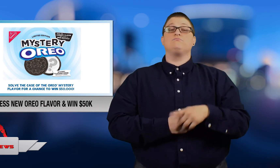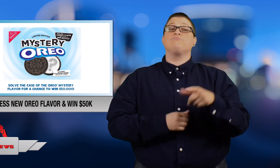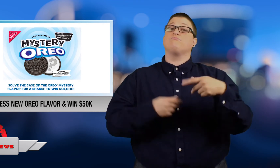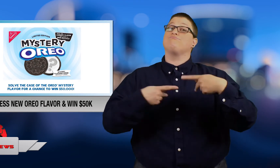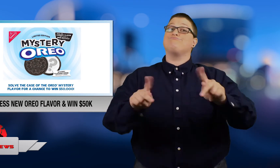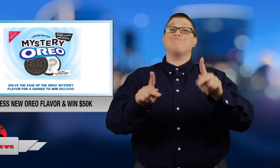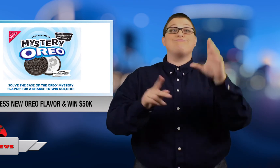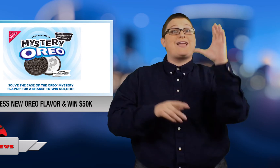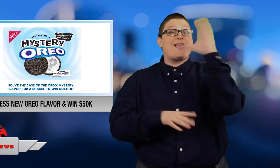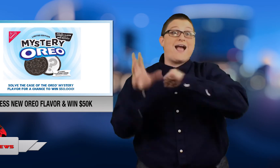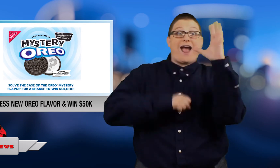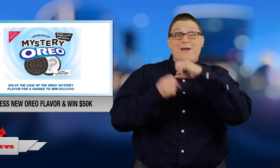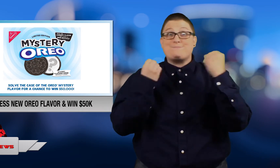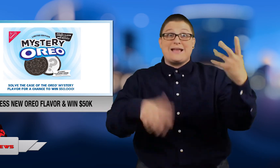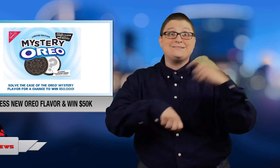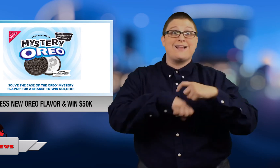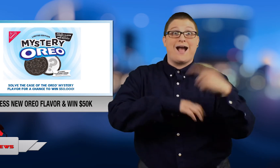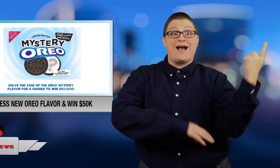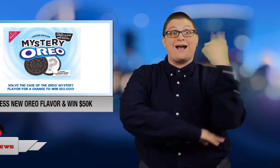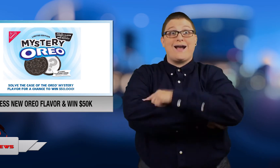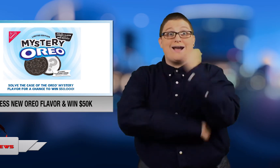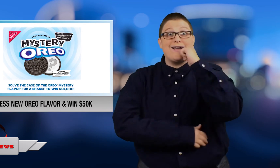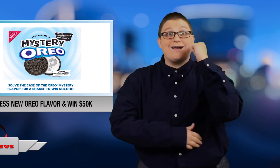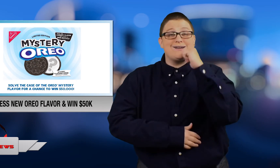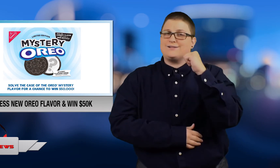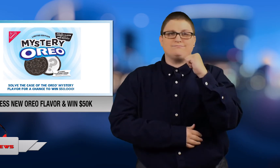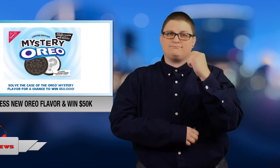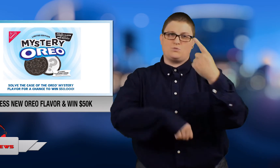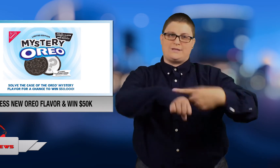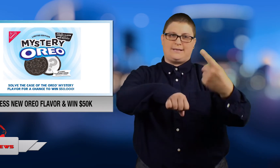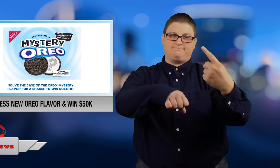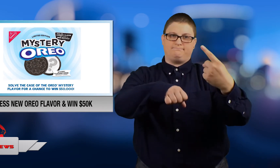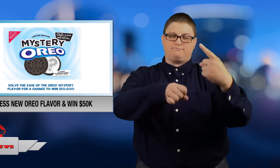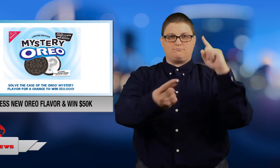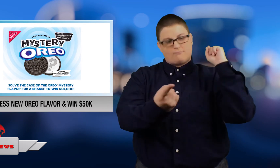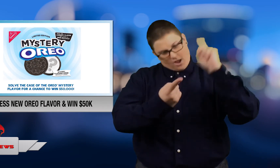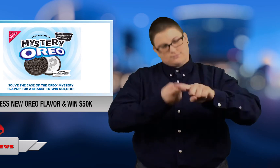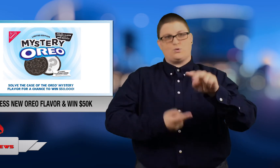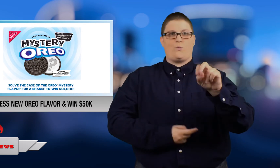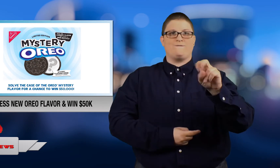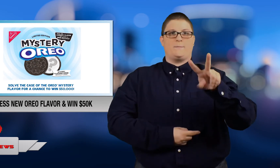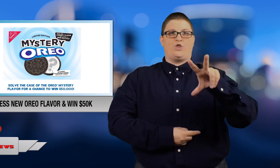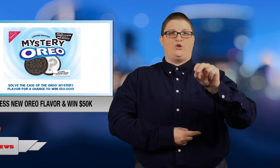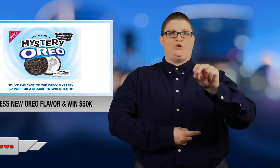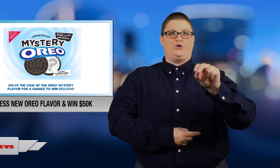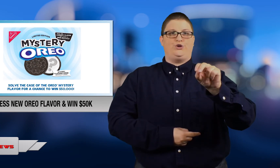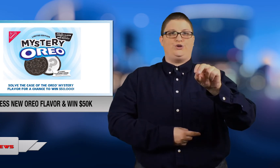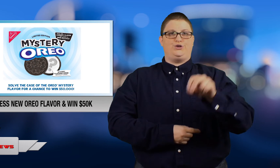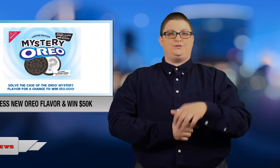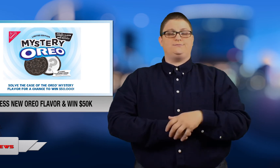You're only allowed one guess each day during the contest period.